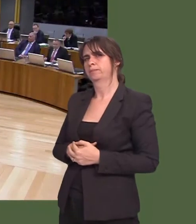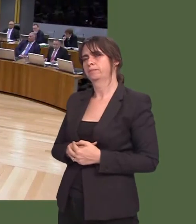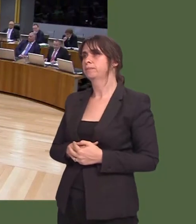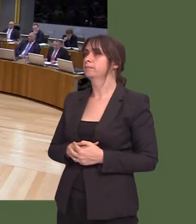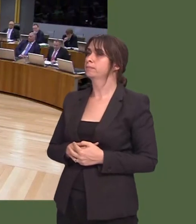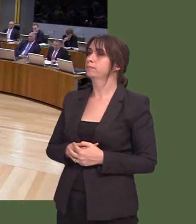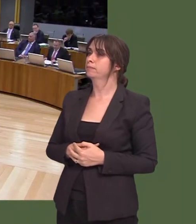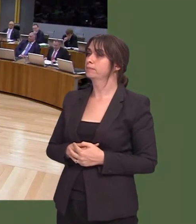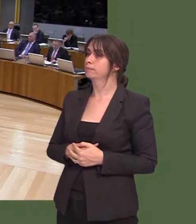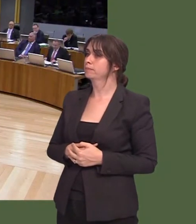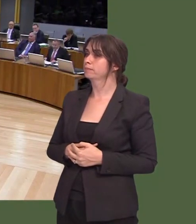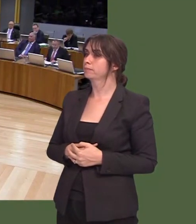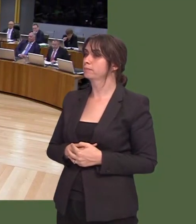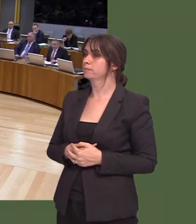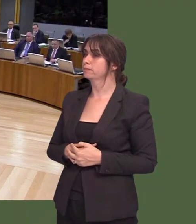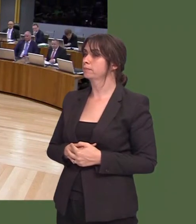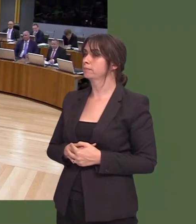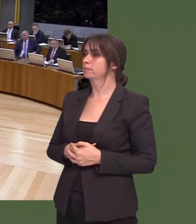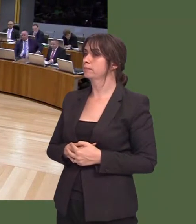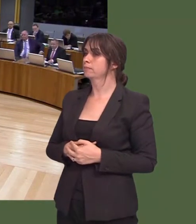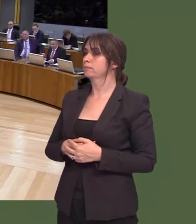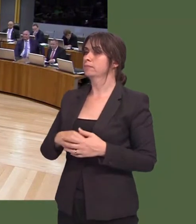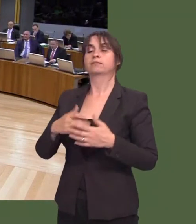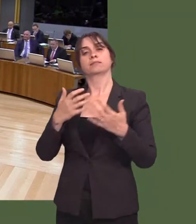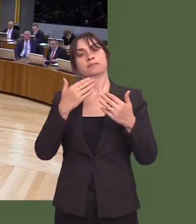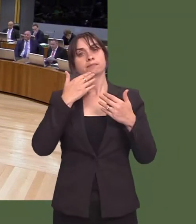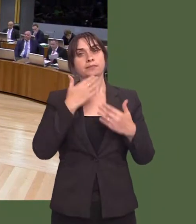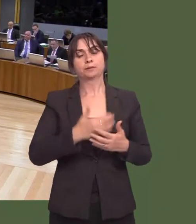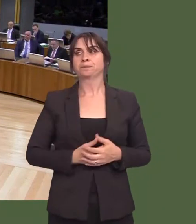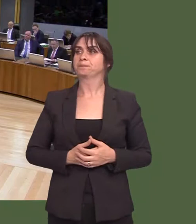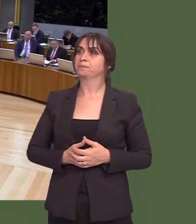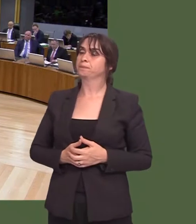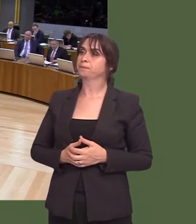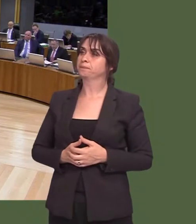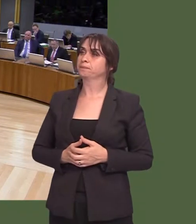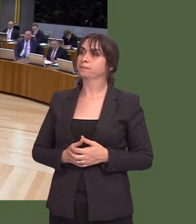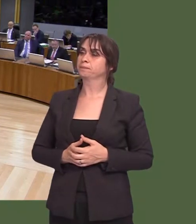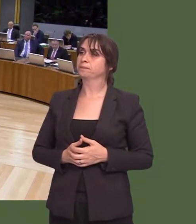Llyr Gruffydd: Mae rheolau a rheoliadauír Undeb Ewropeaidd, wrth gwrs, wedi bod yn bennaf